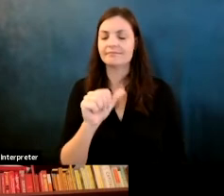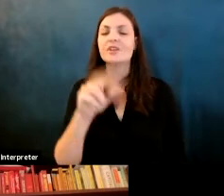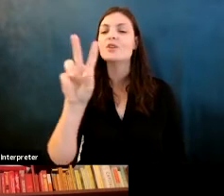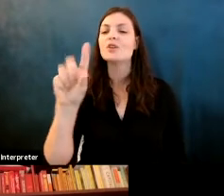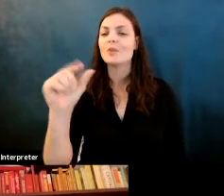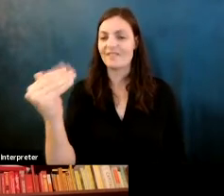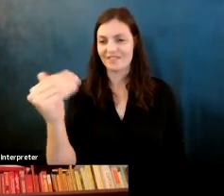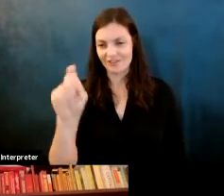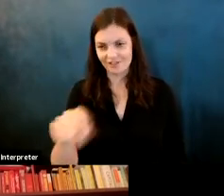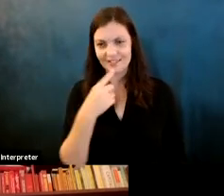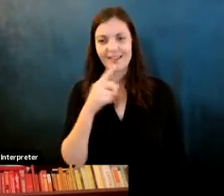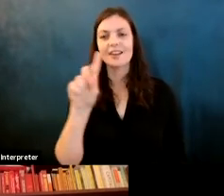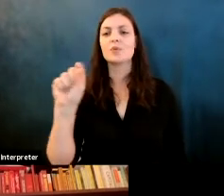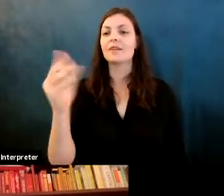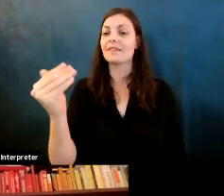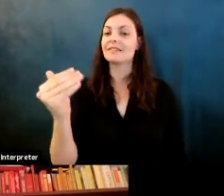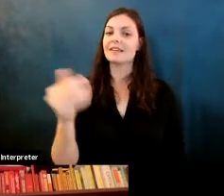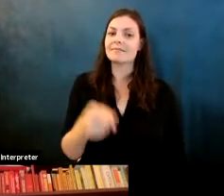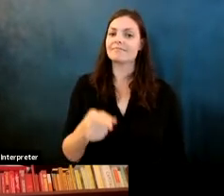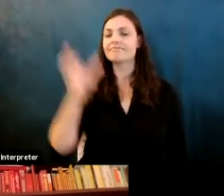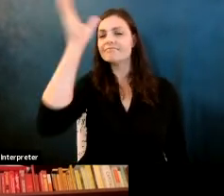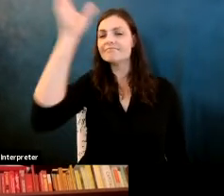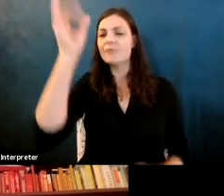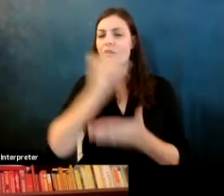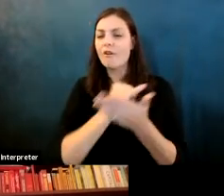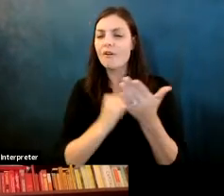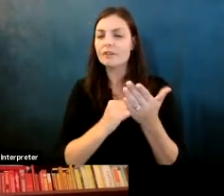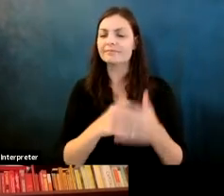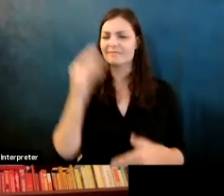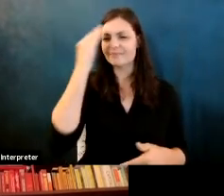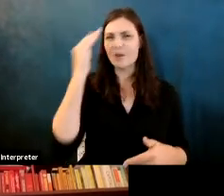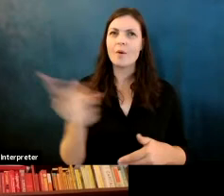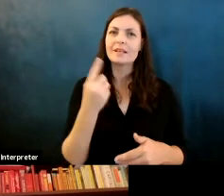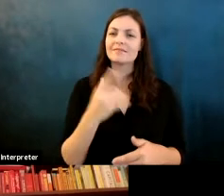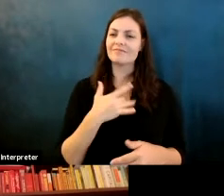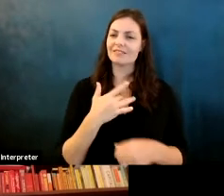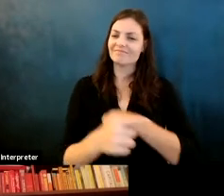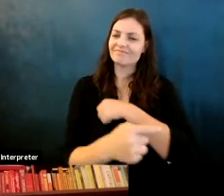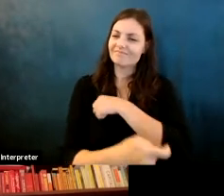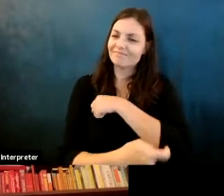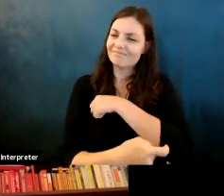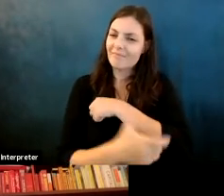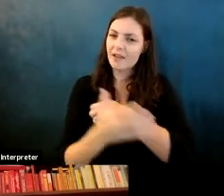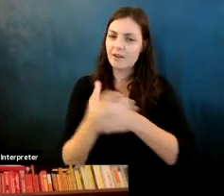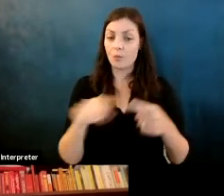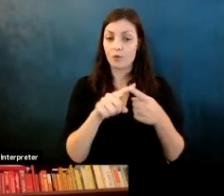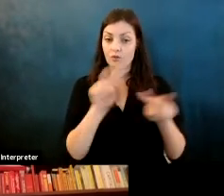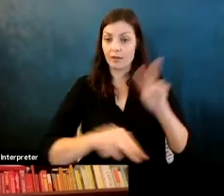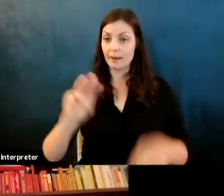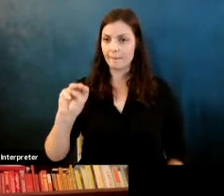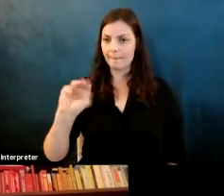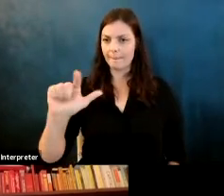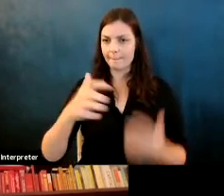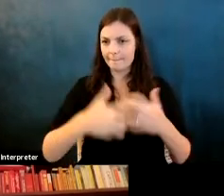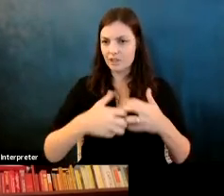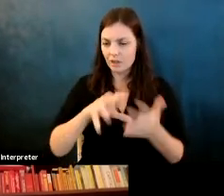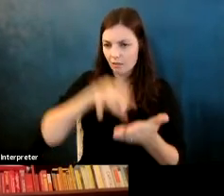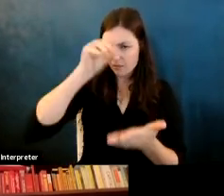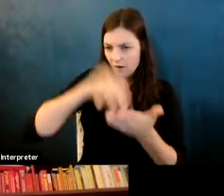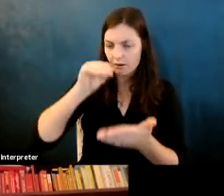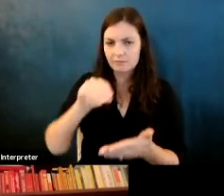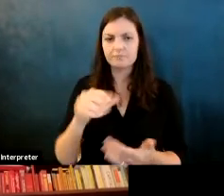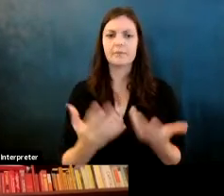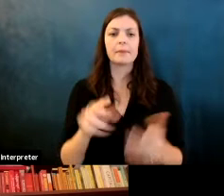Martin Wattenberg: And this, you know there's there's only like temptation when you're looking at machine learning to kind of look at it, for, as if it were human.